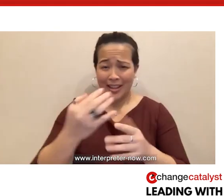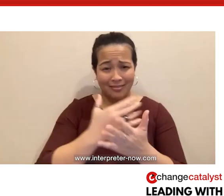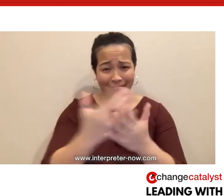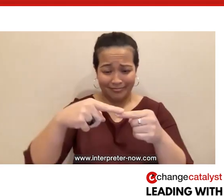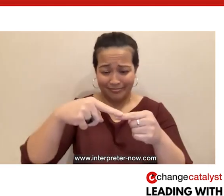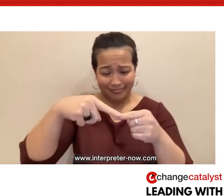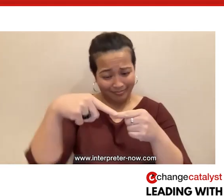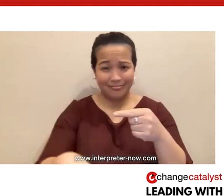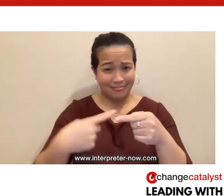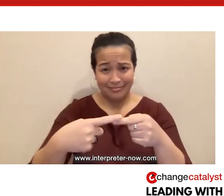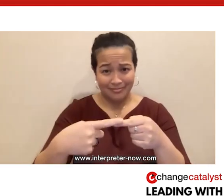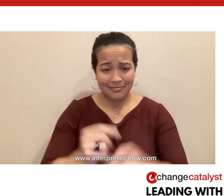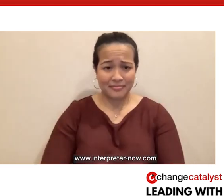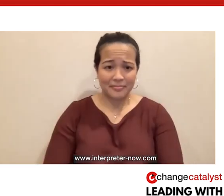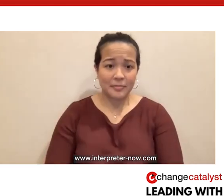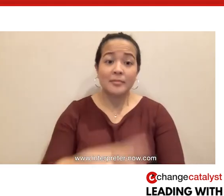and throughout the next 11 months.